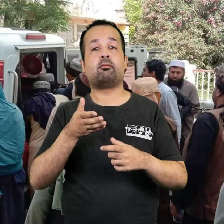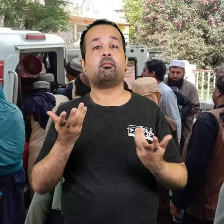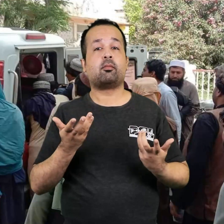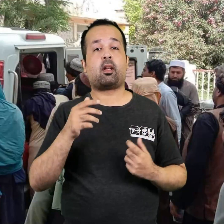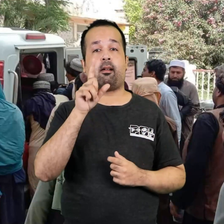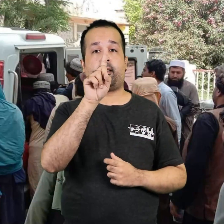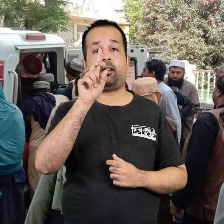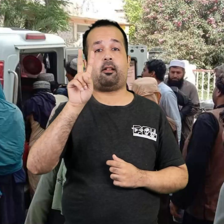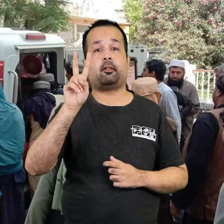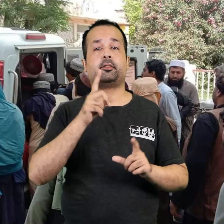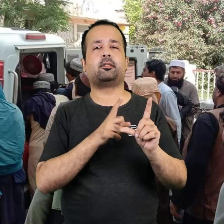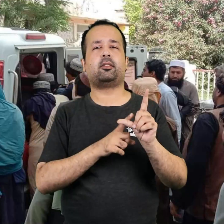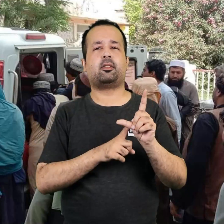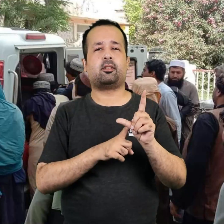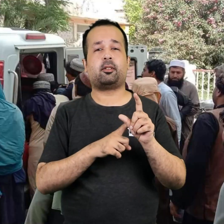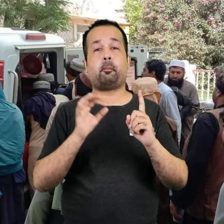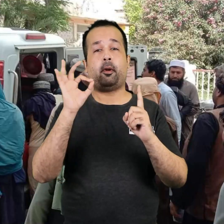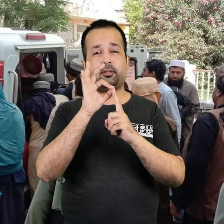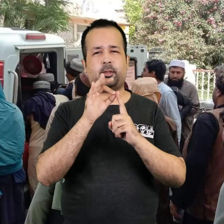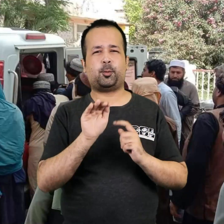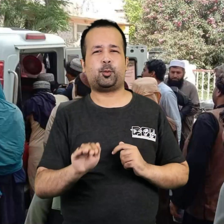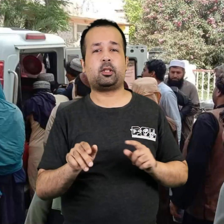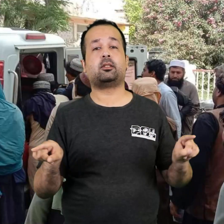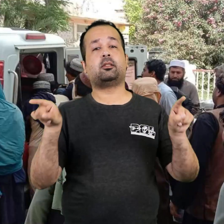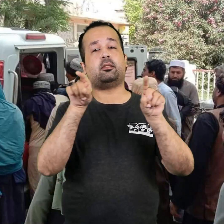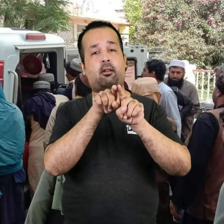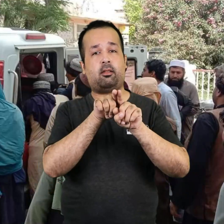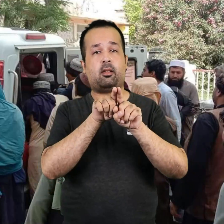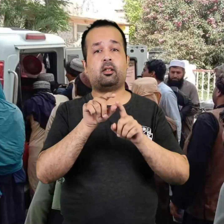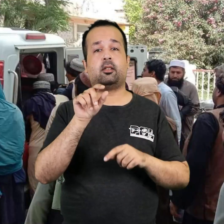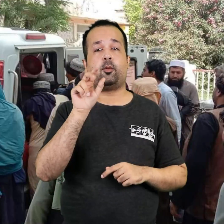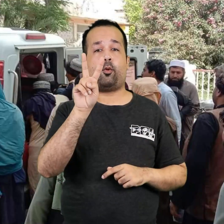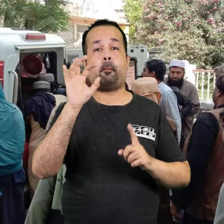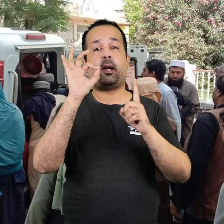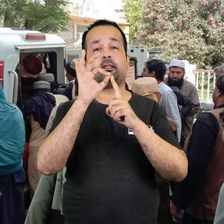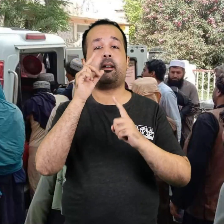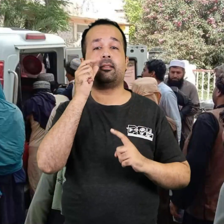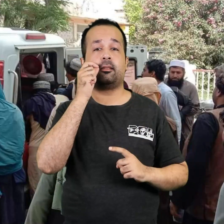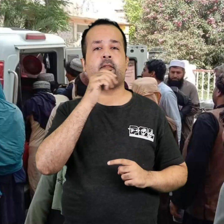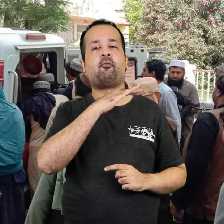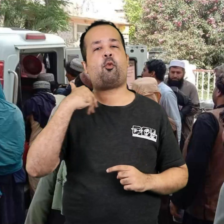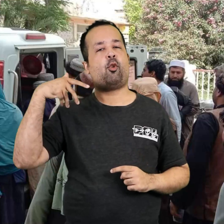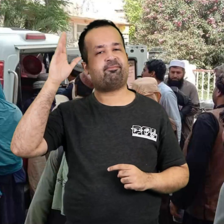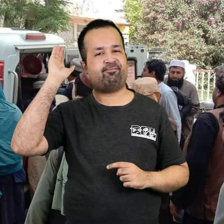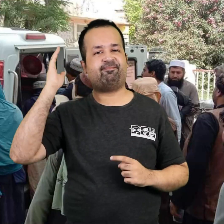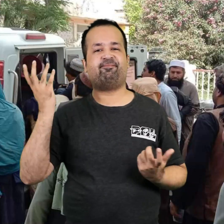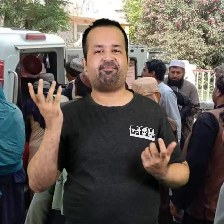In the fire, two Pakistani residents were killed, including a 12-year-old Pakistani child, and one child was injured.